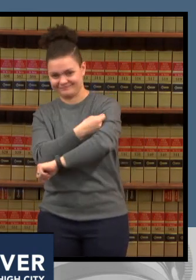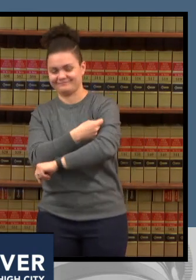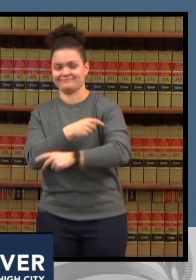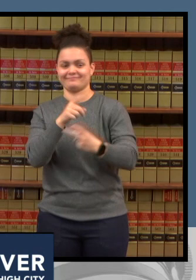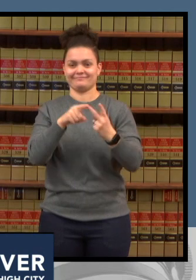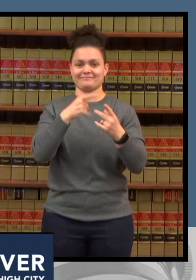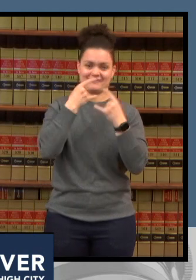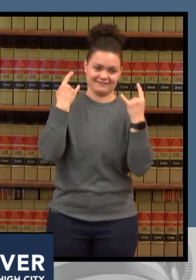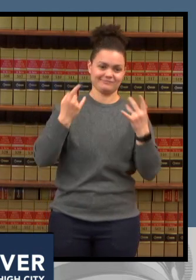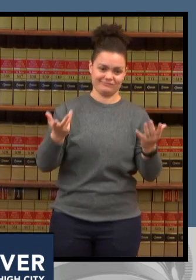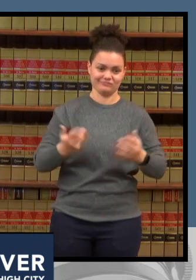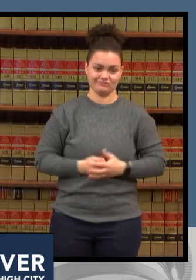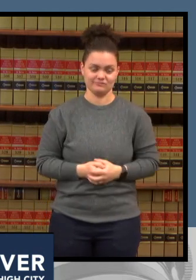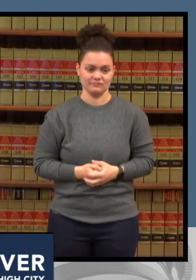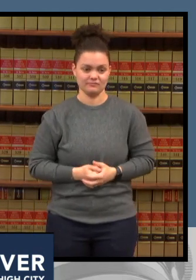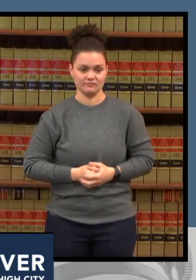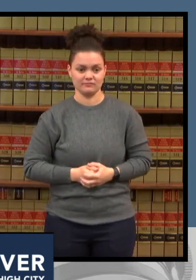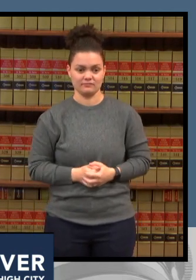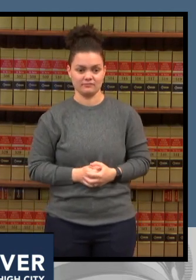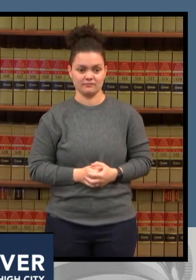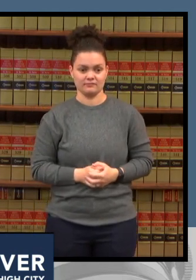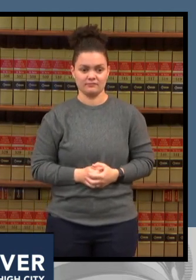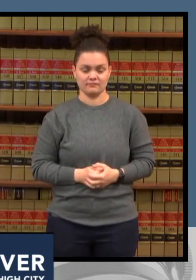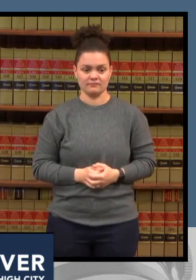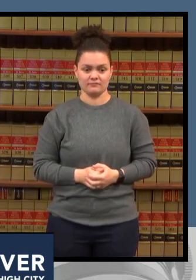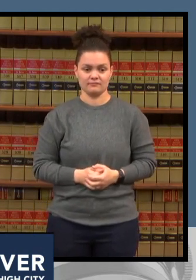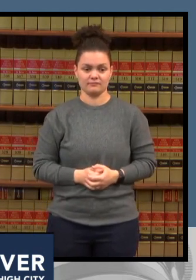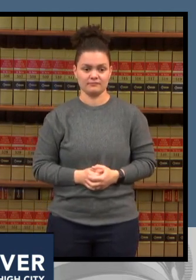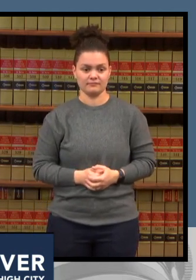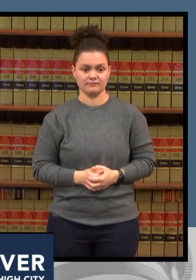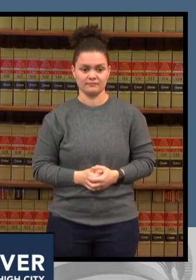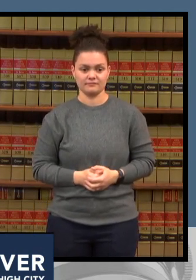i know we've seen all of shared in the negative impact of the pandemic on our kids